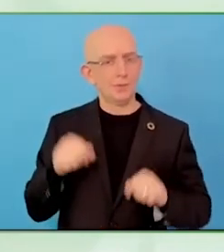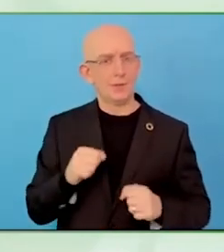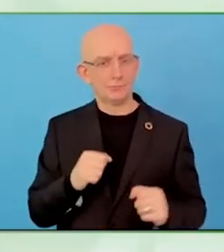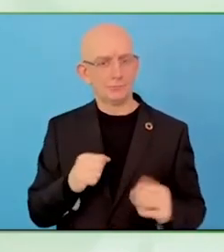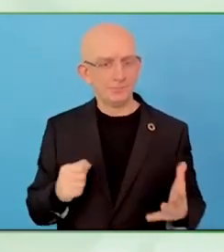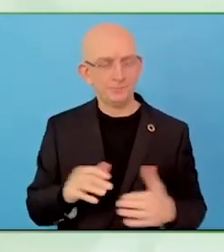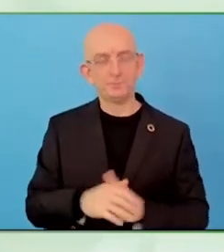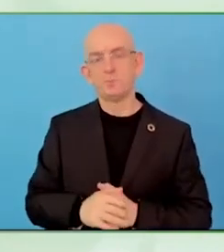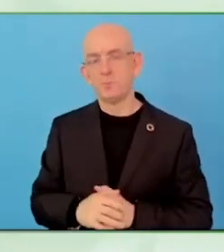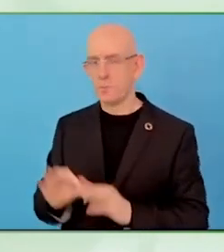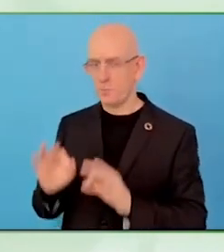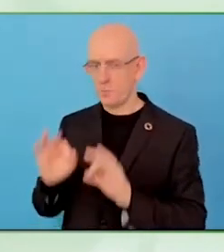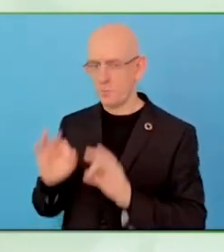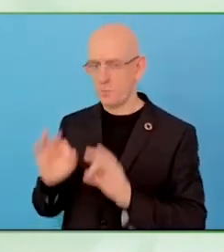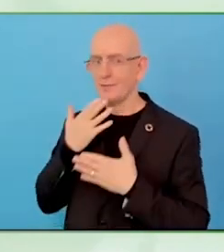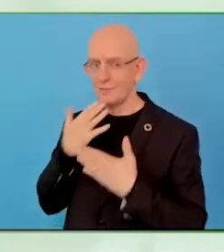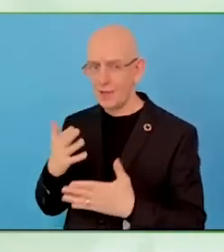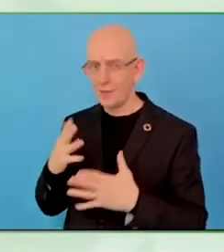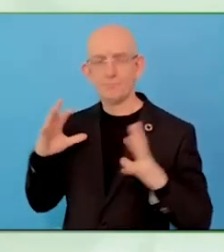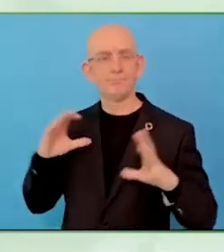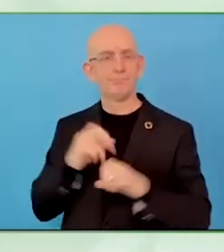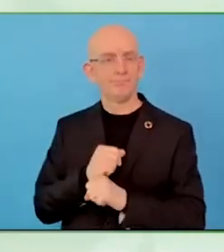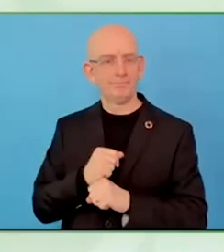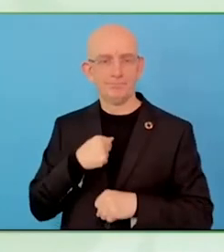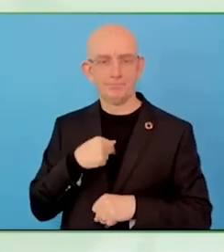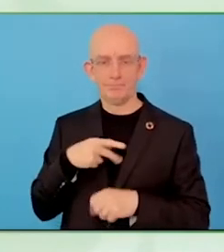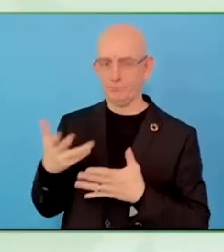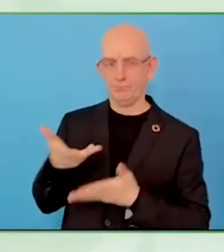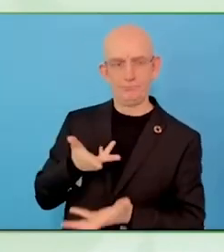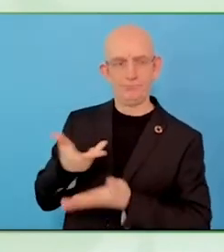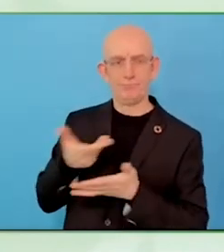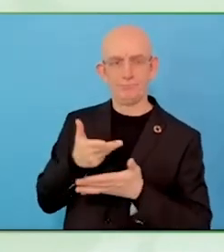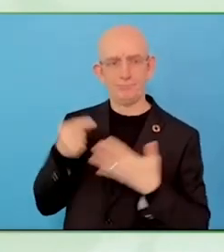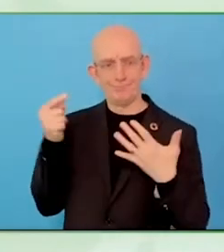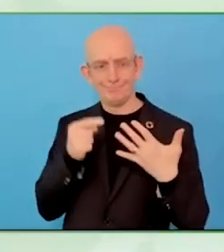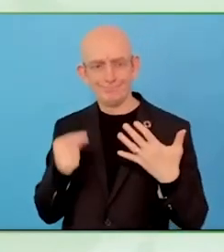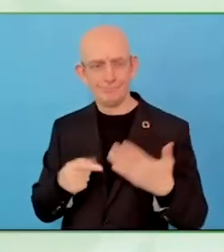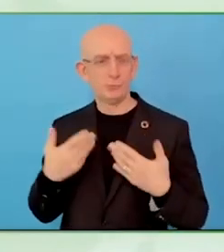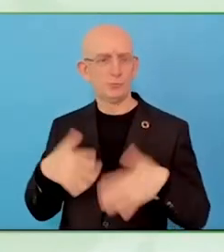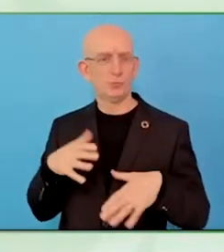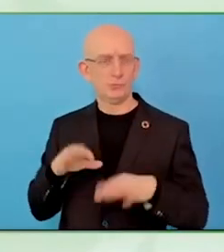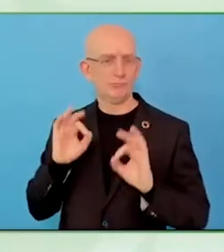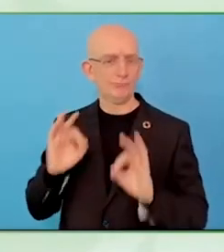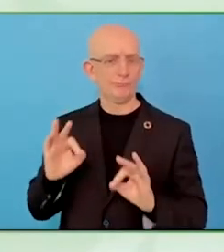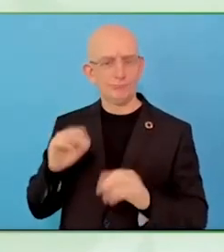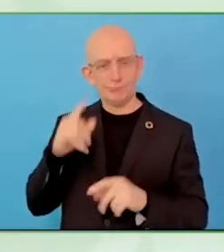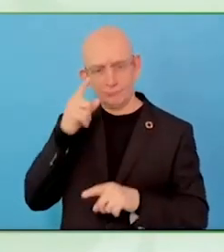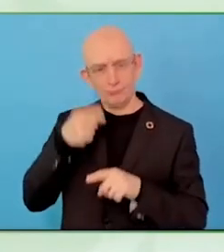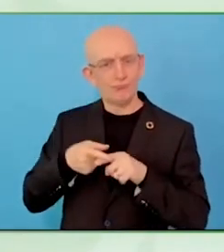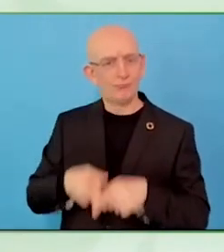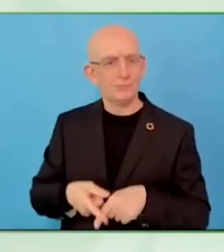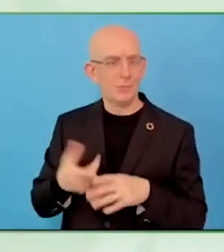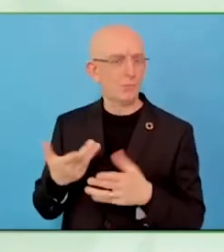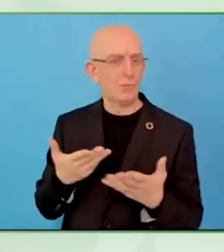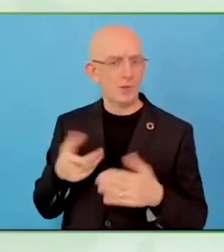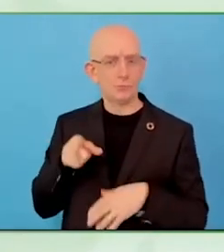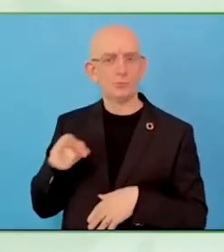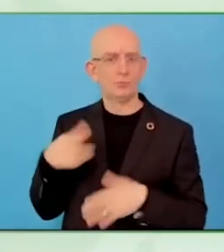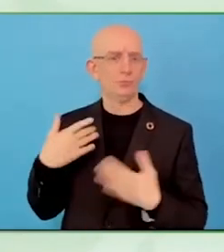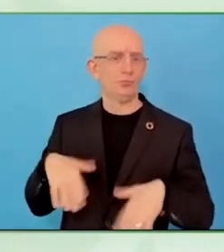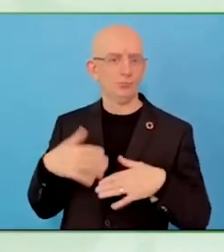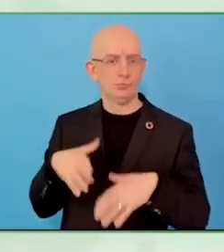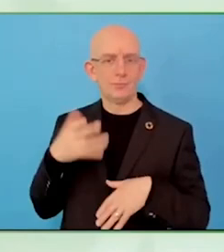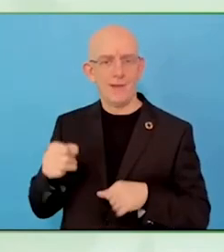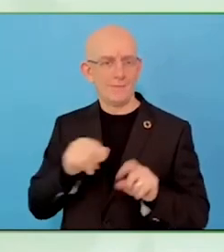of disabled persons and able-bodied persons, it is art and community